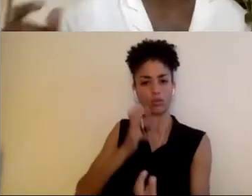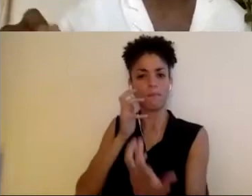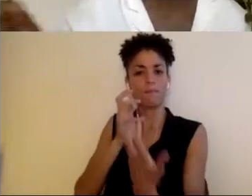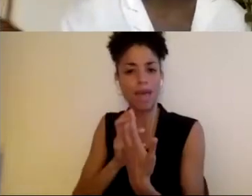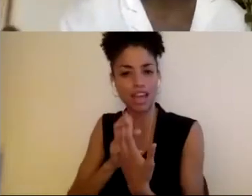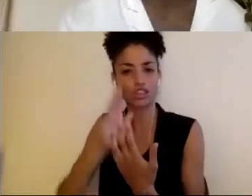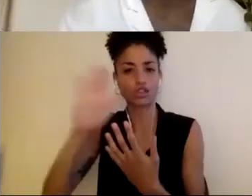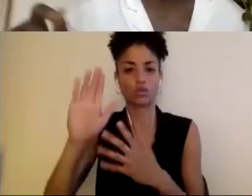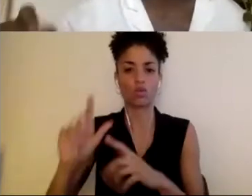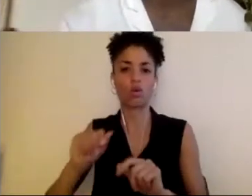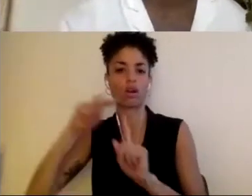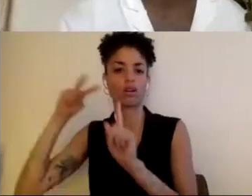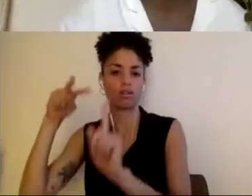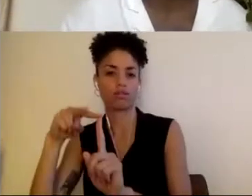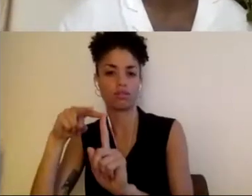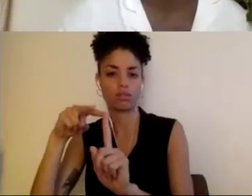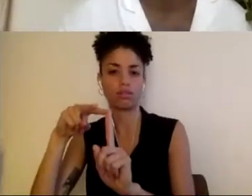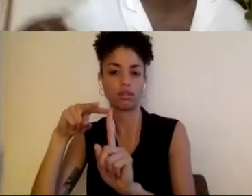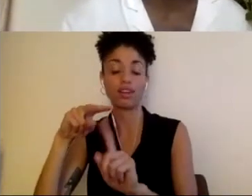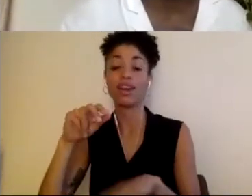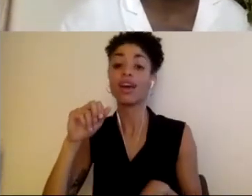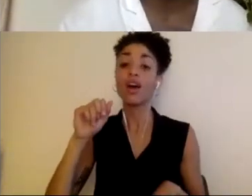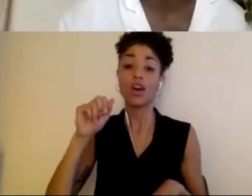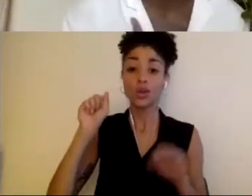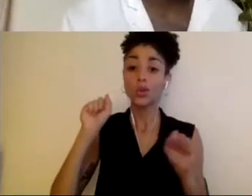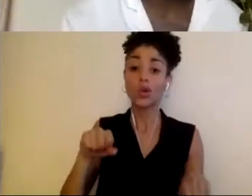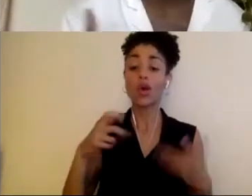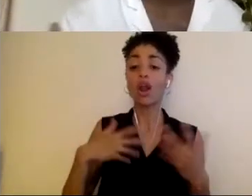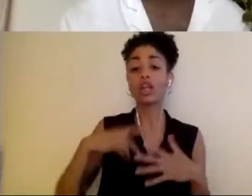notches, you'll get the checkmarks, you'll do the D to the E to the I